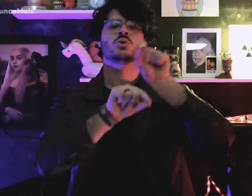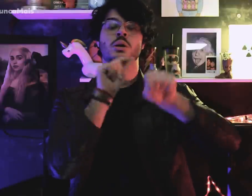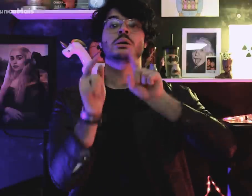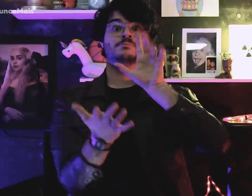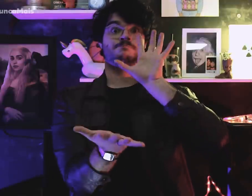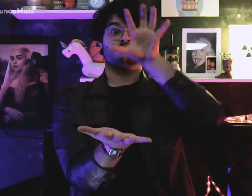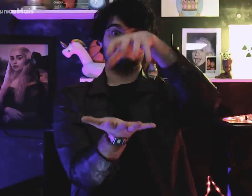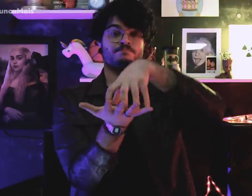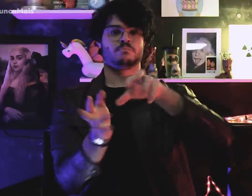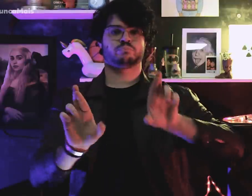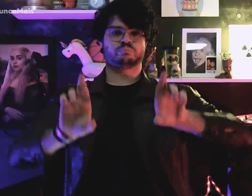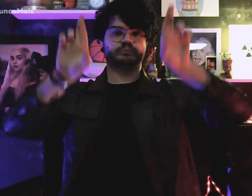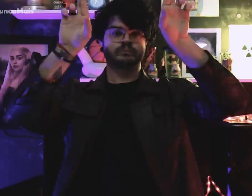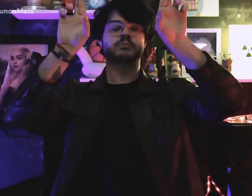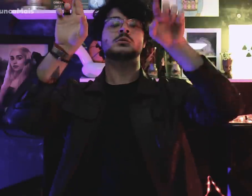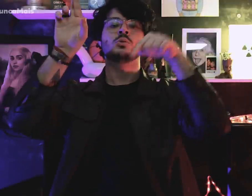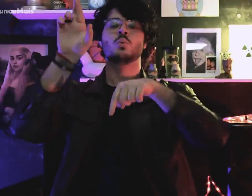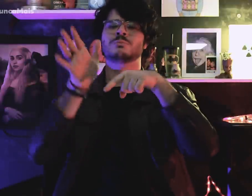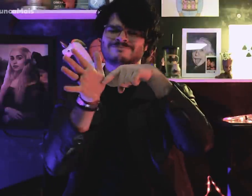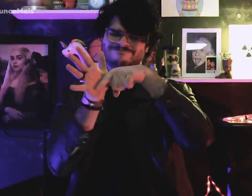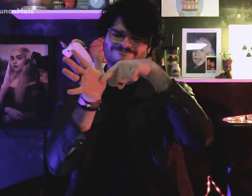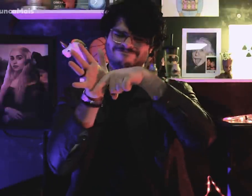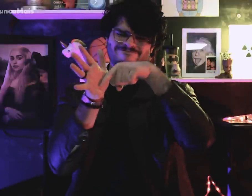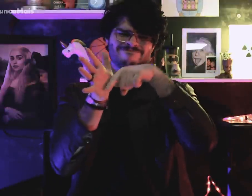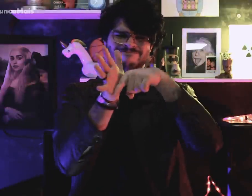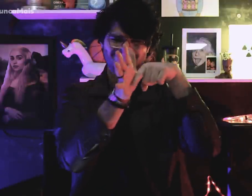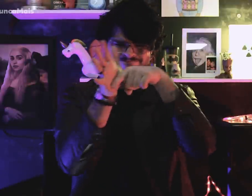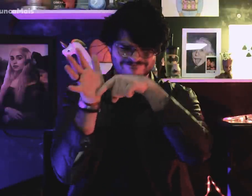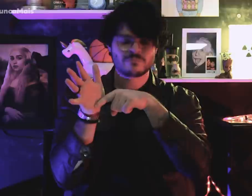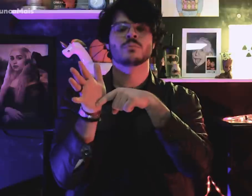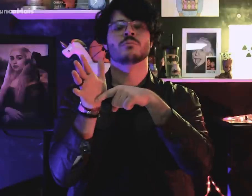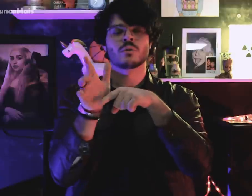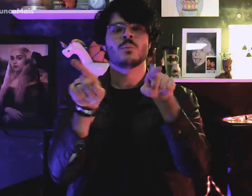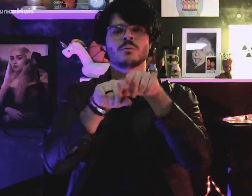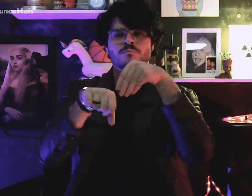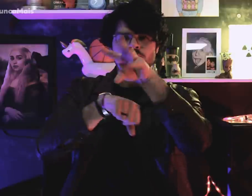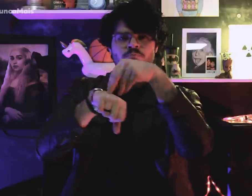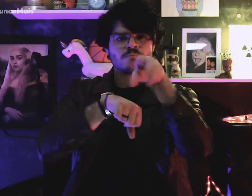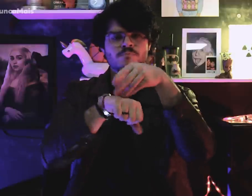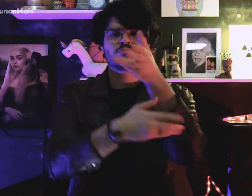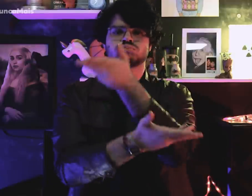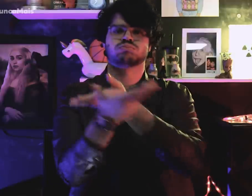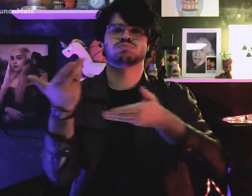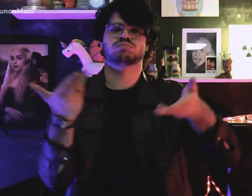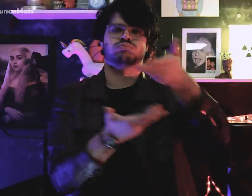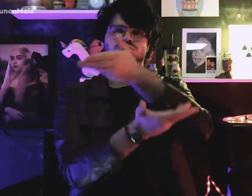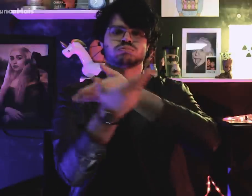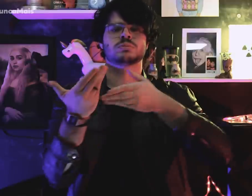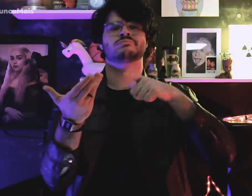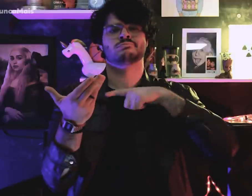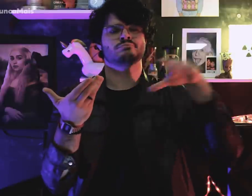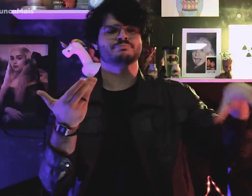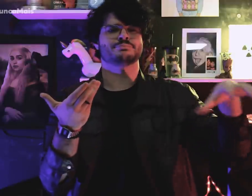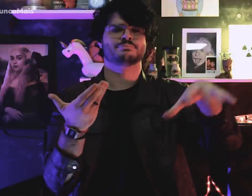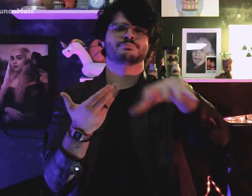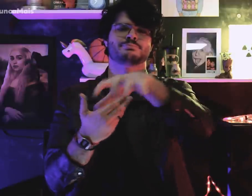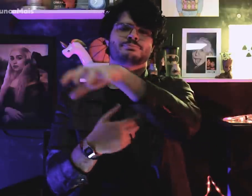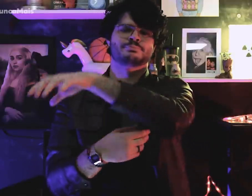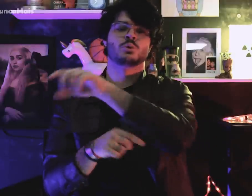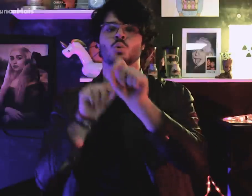an investigation center, information, integrated